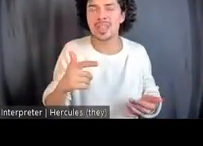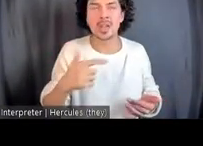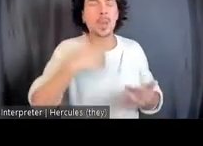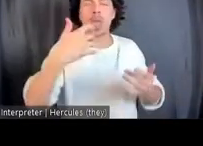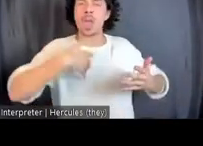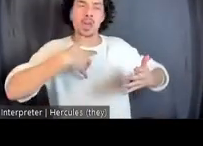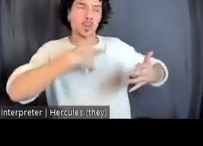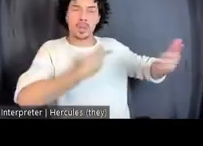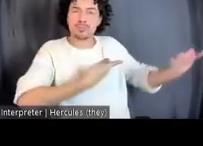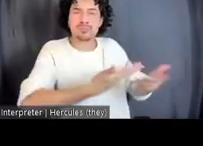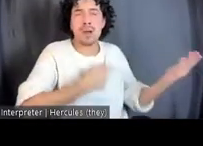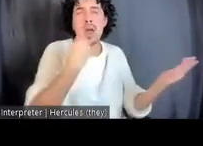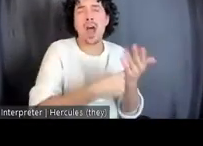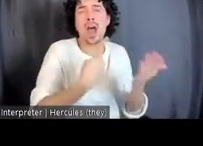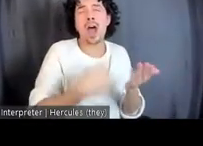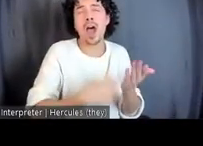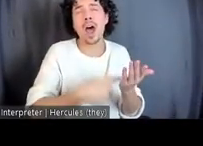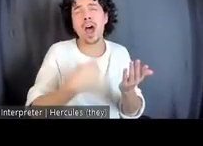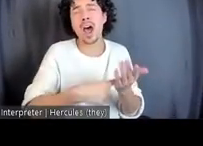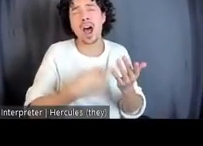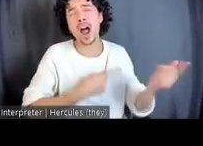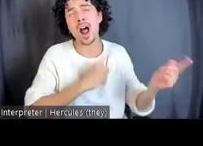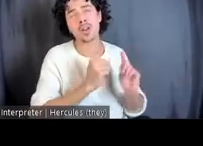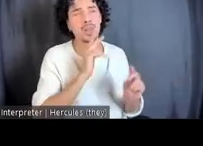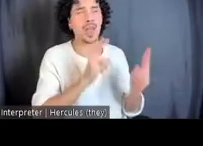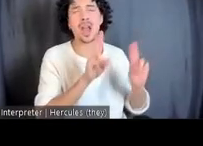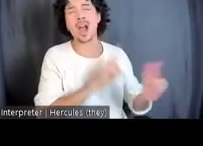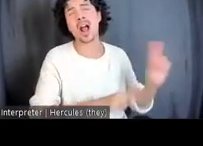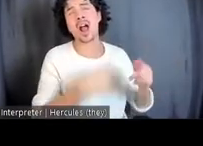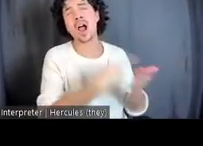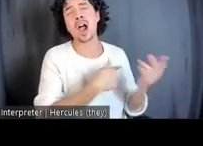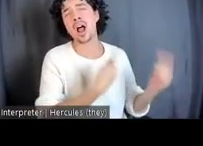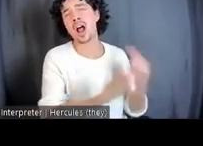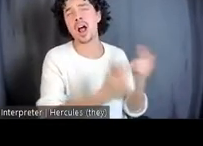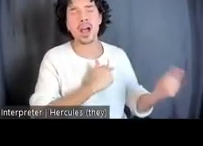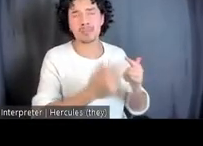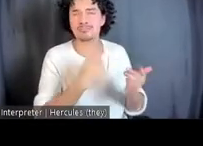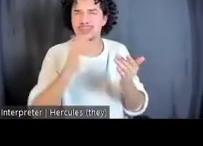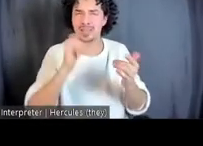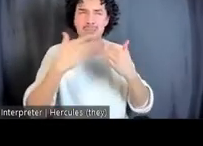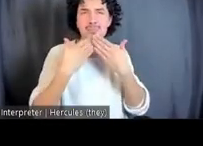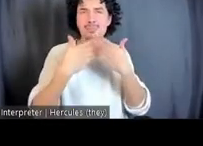that means, about meaning and making, and public space, and I think those